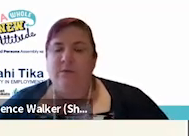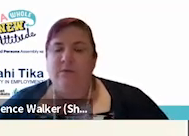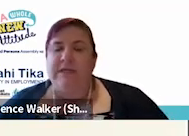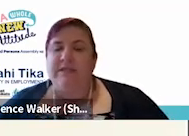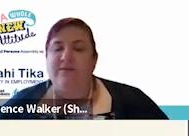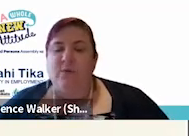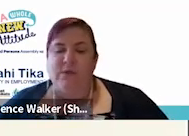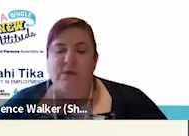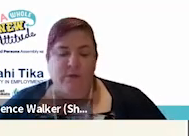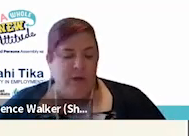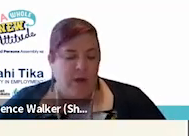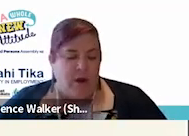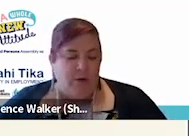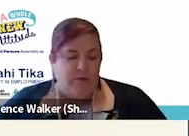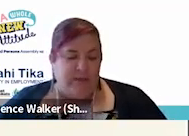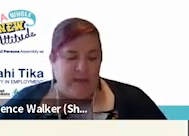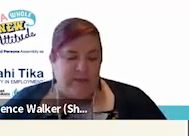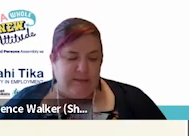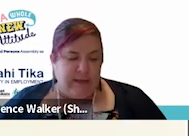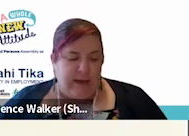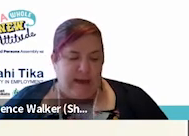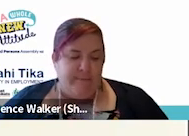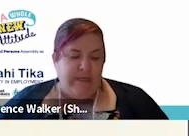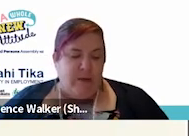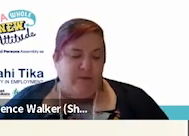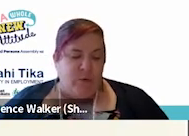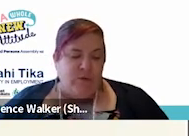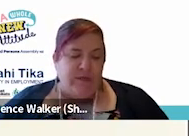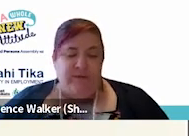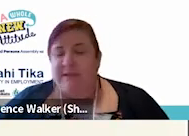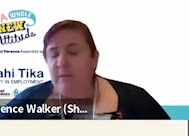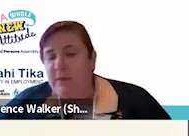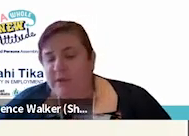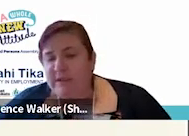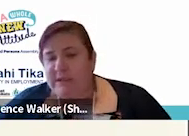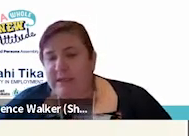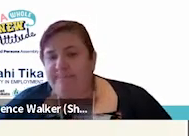or text 4206. Now of course if it’s an emergency,